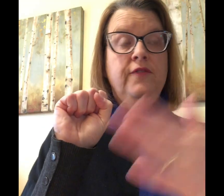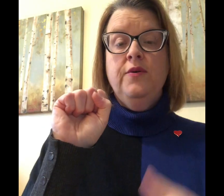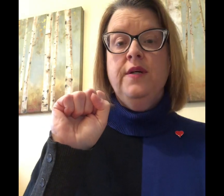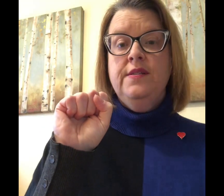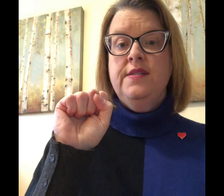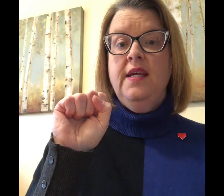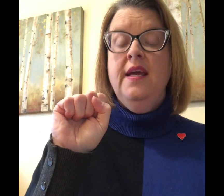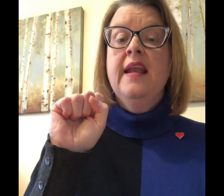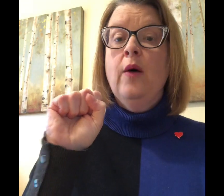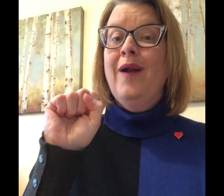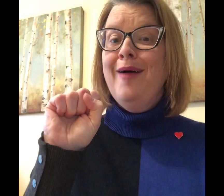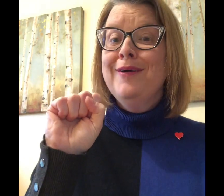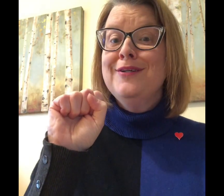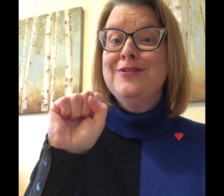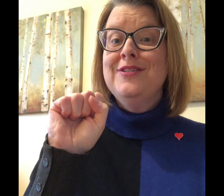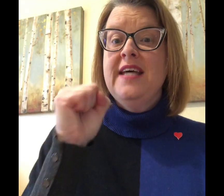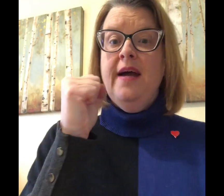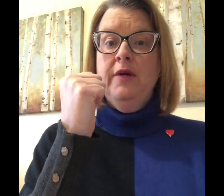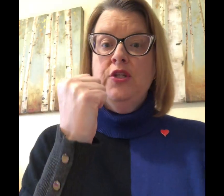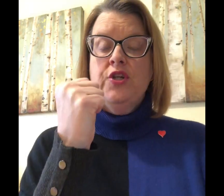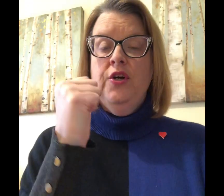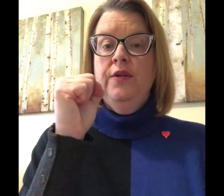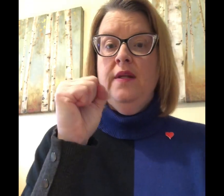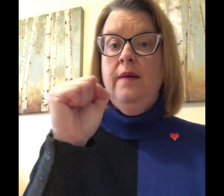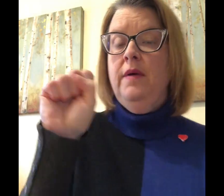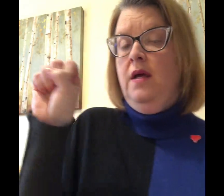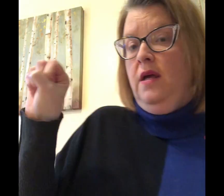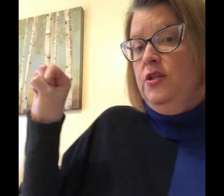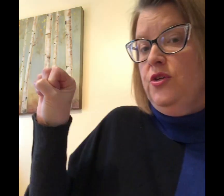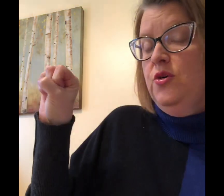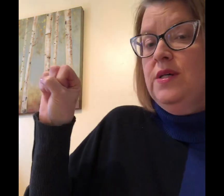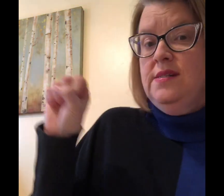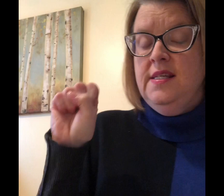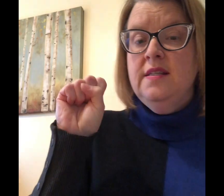you can see. Now what I'm gonna do today, I'm gonna turn them so you can see the